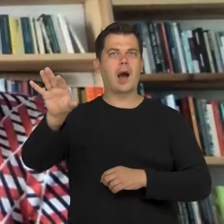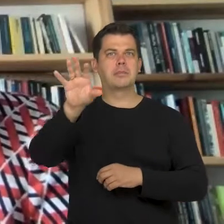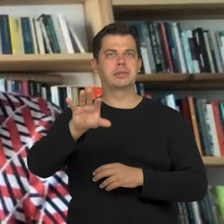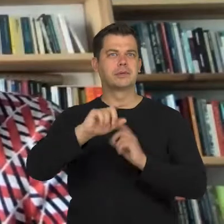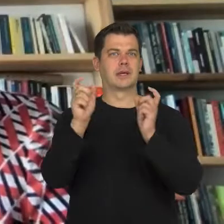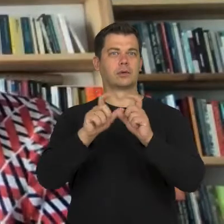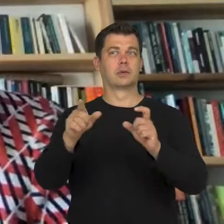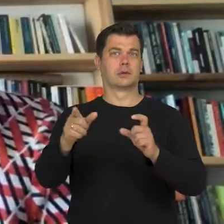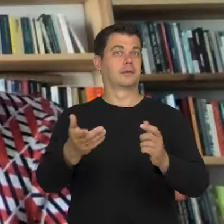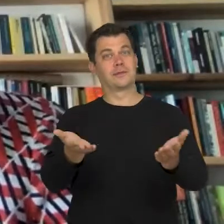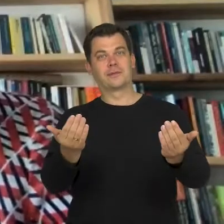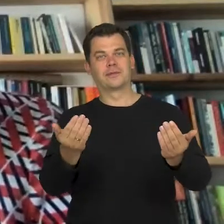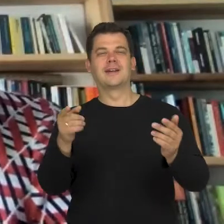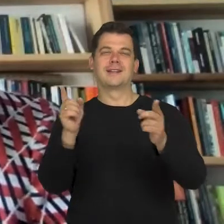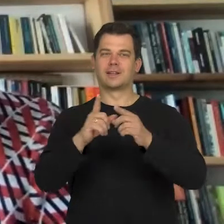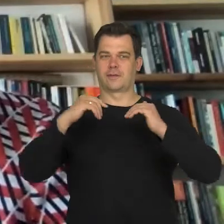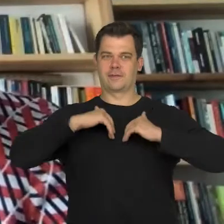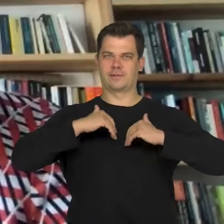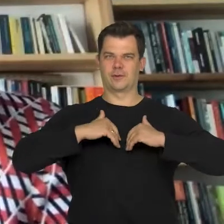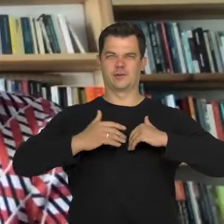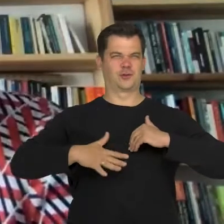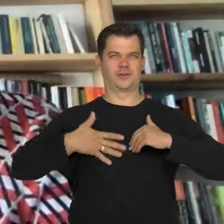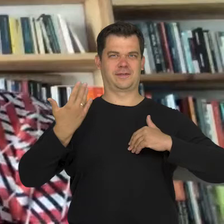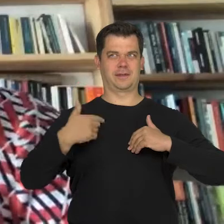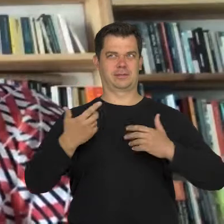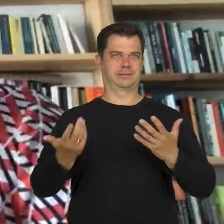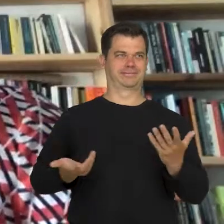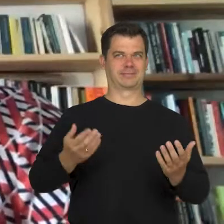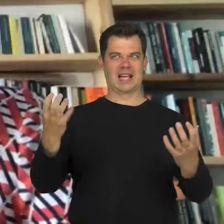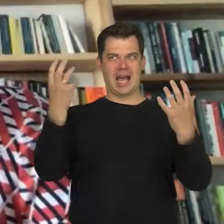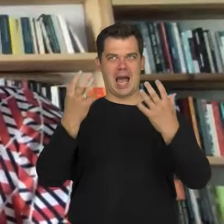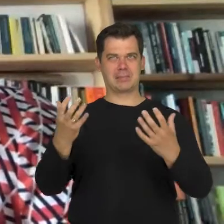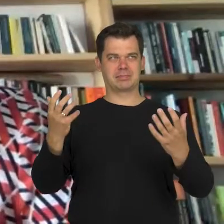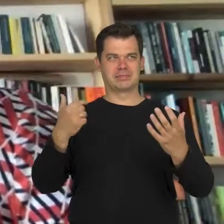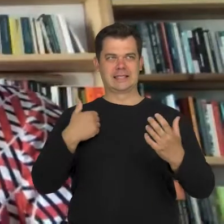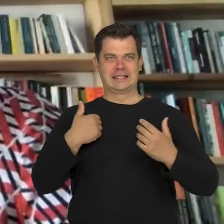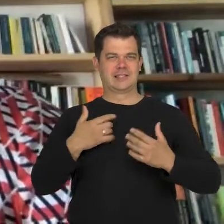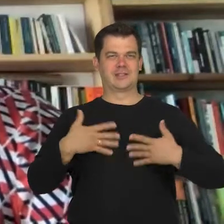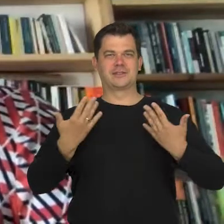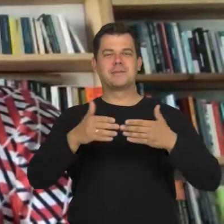and this created a lot of internal twists. I find it the most interesting. Thank you.